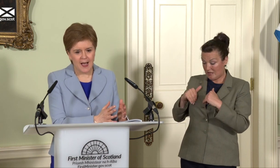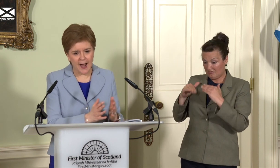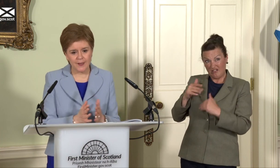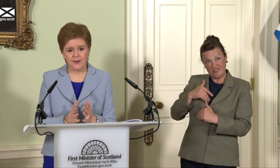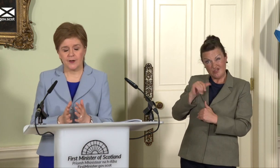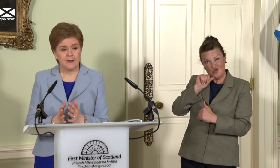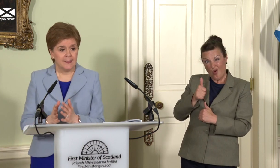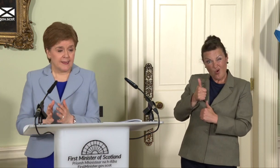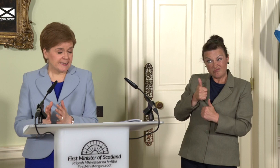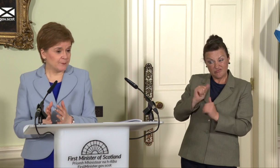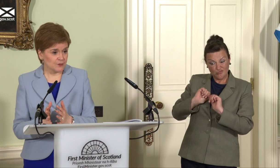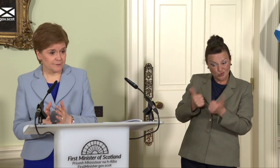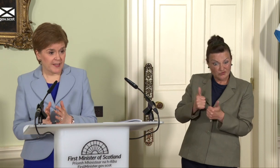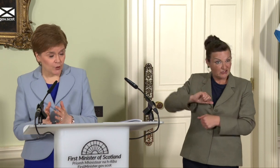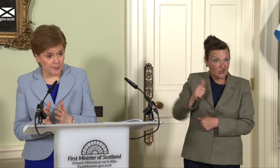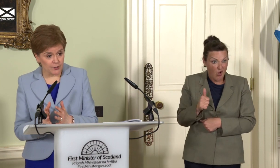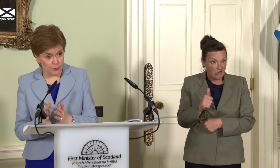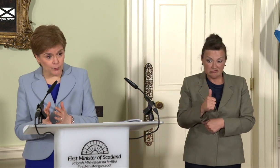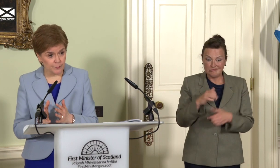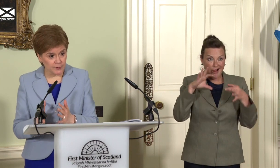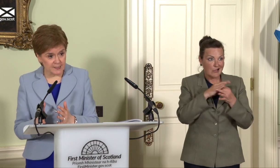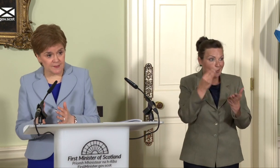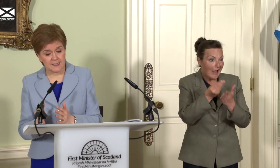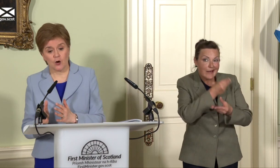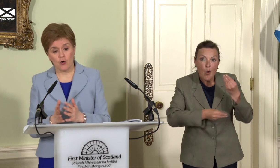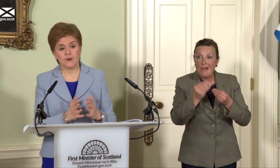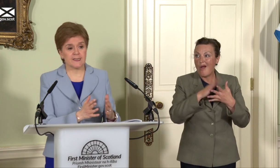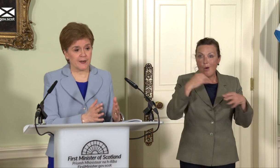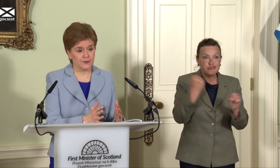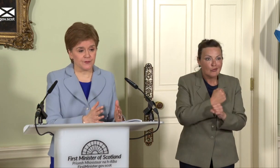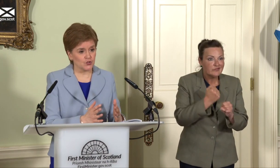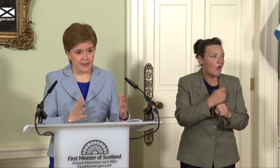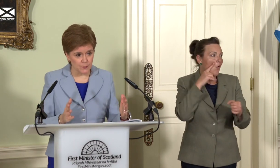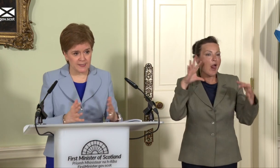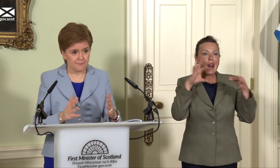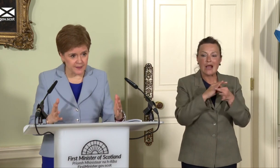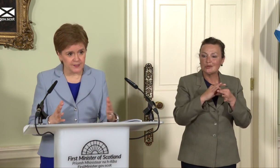either in terms of economic growth and productivity or in terms of social equity, fairness,